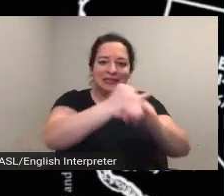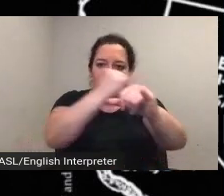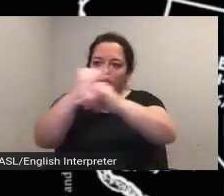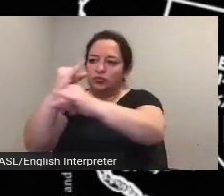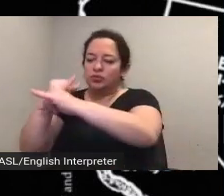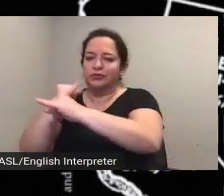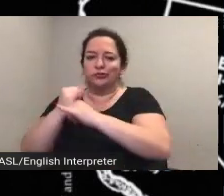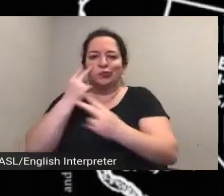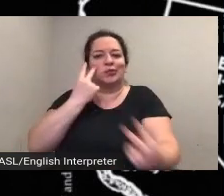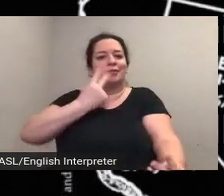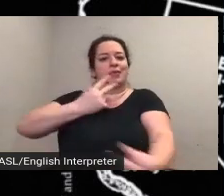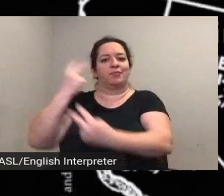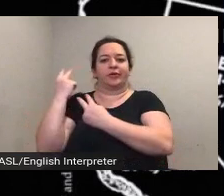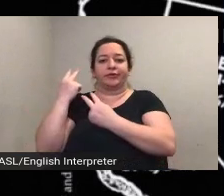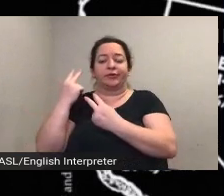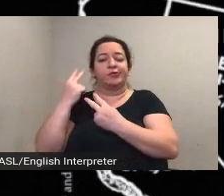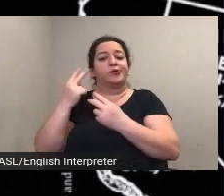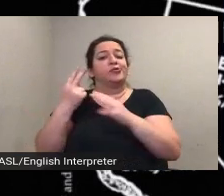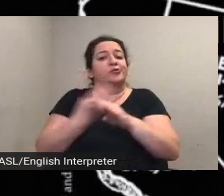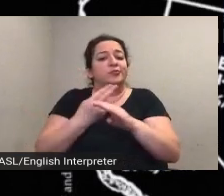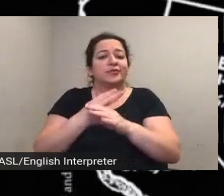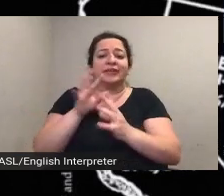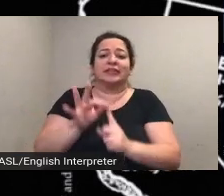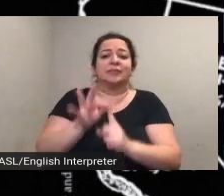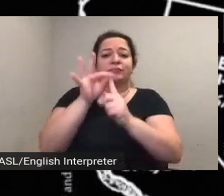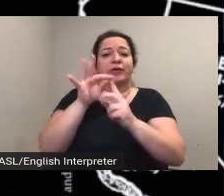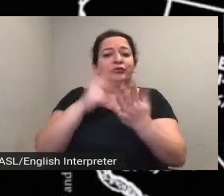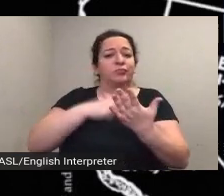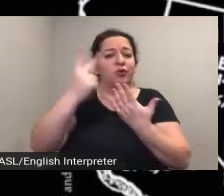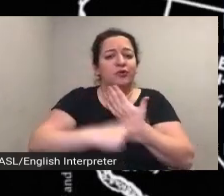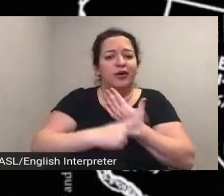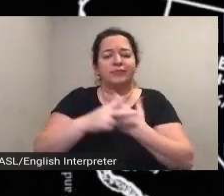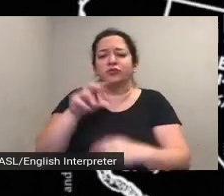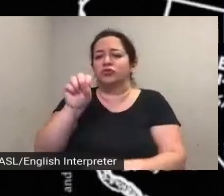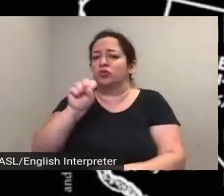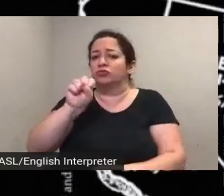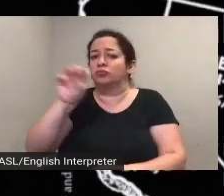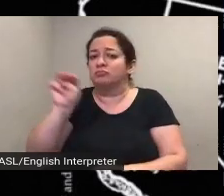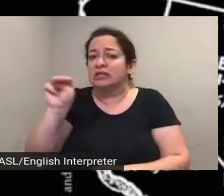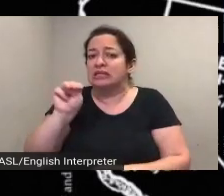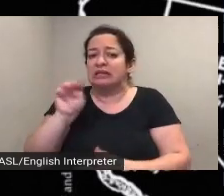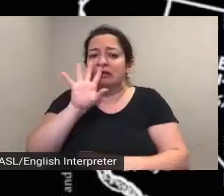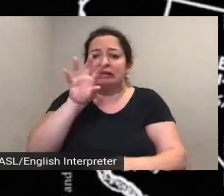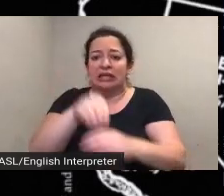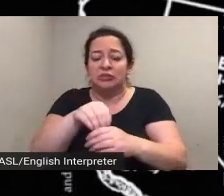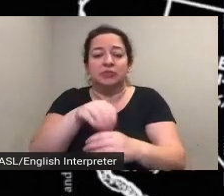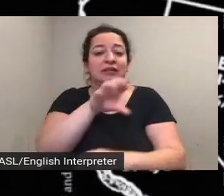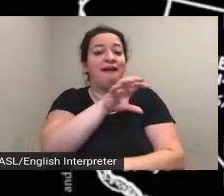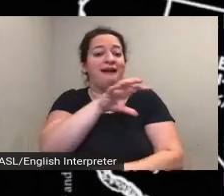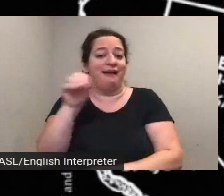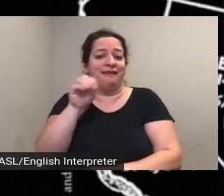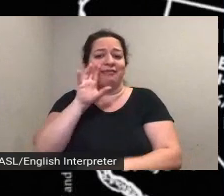special programs social media engagement and an opportunity through the forward into light